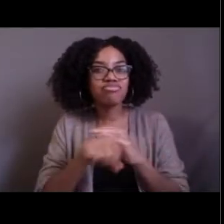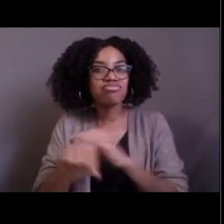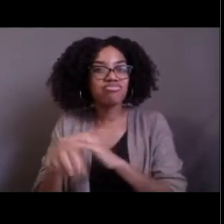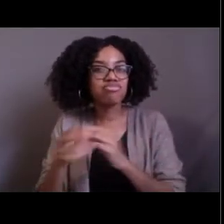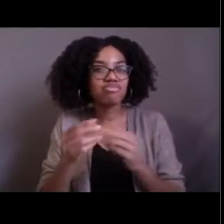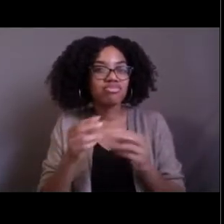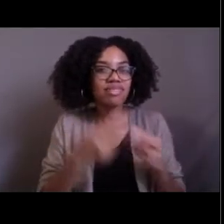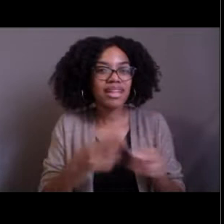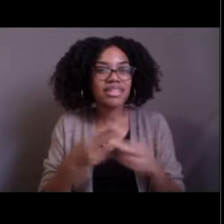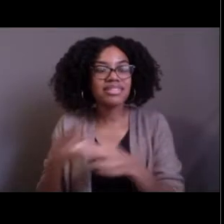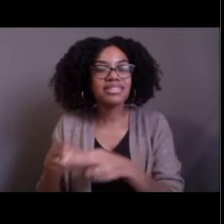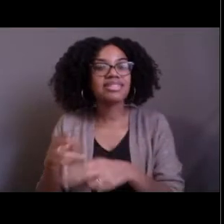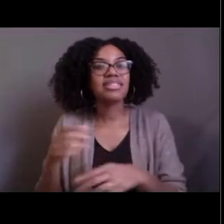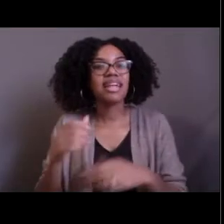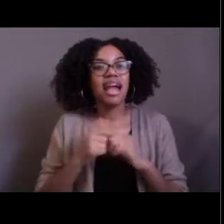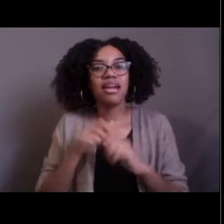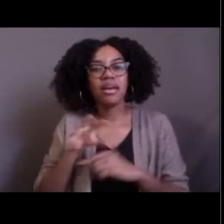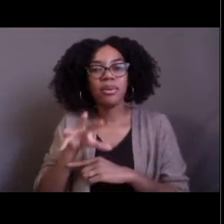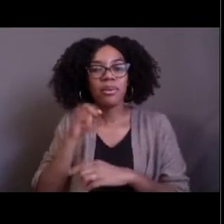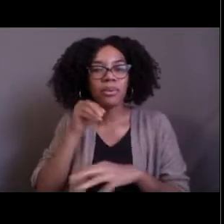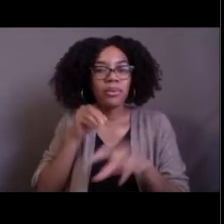So I encourage you to join us for oysters next week.